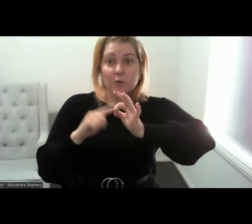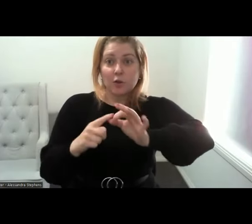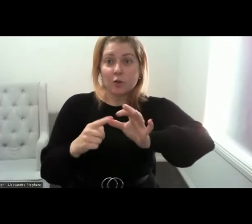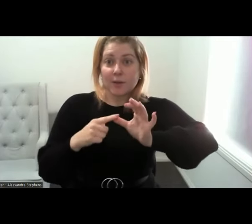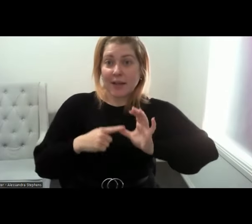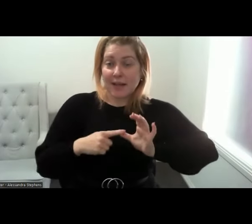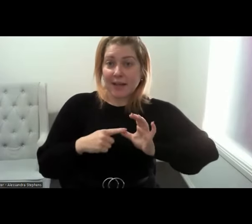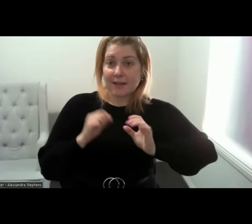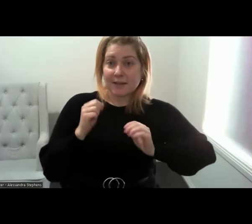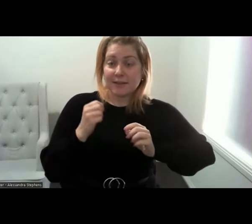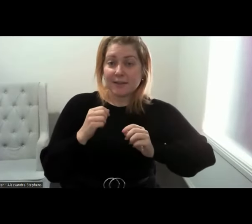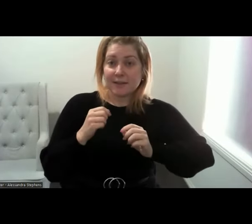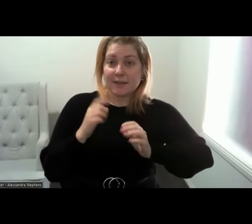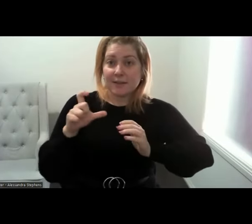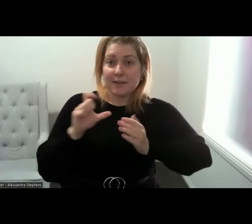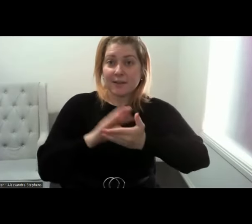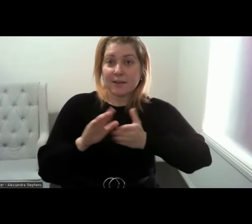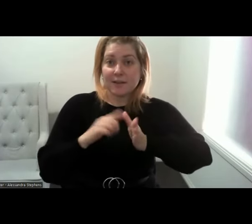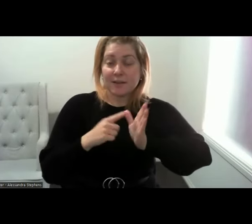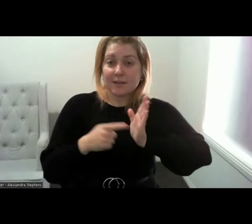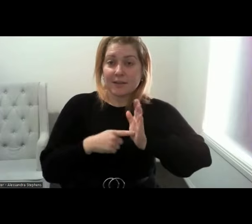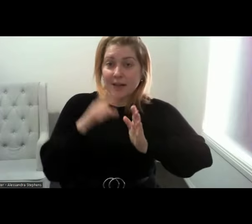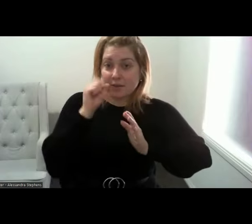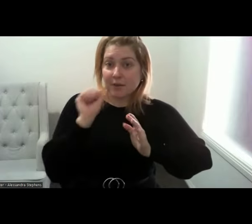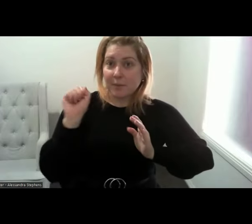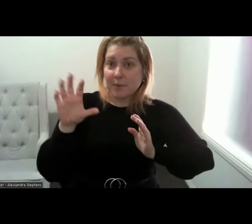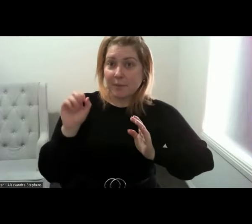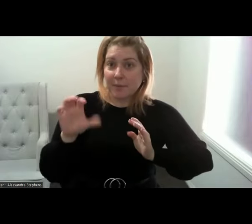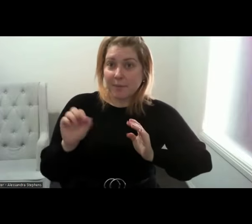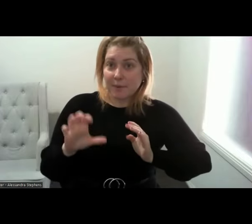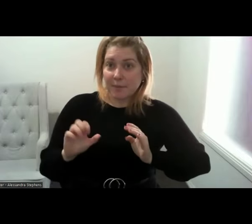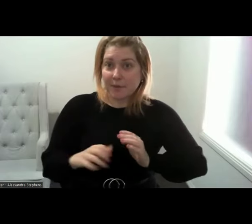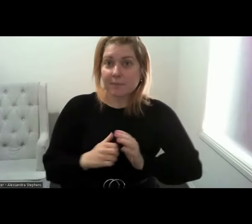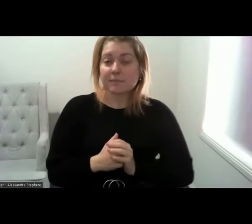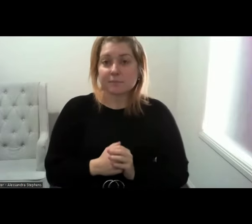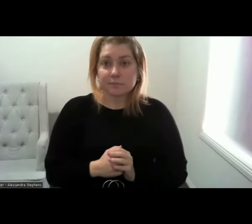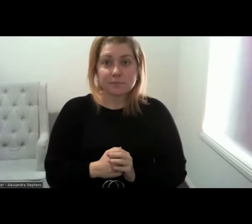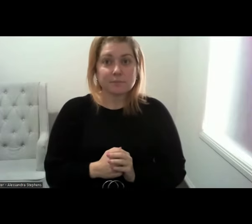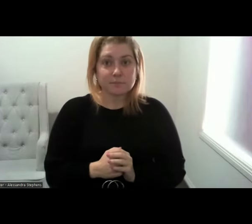please feel free and you will get into those if we, when you can.